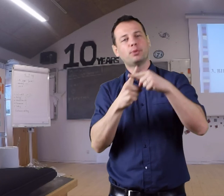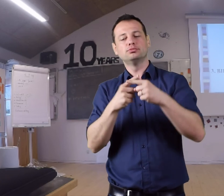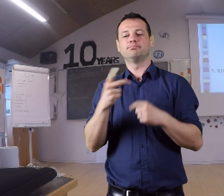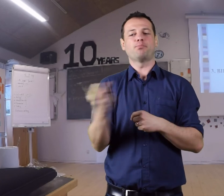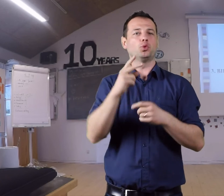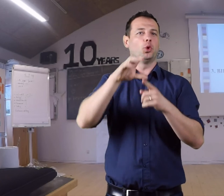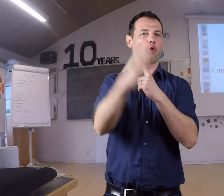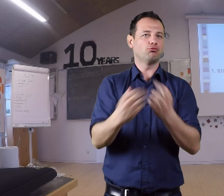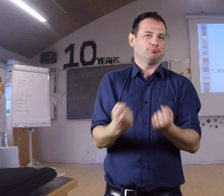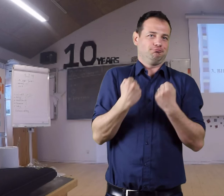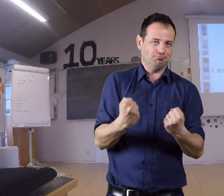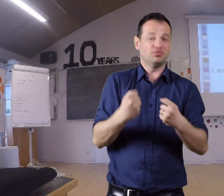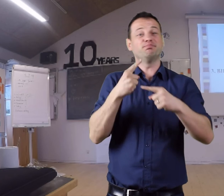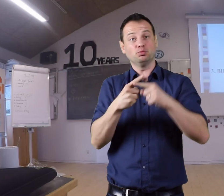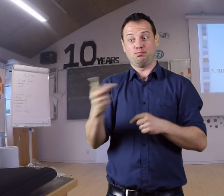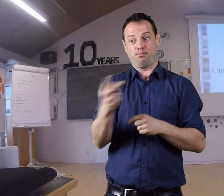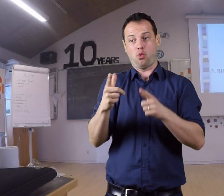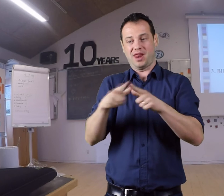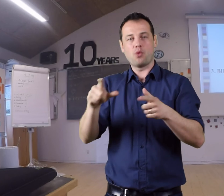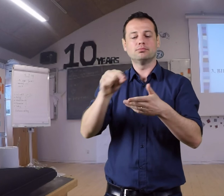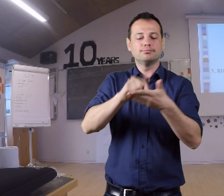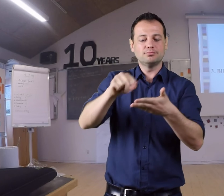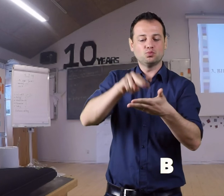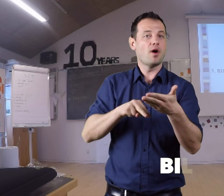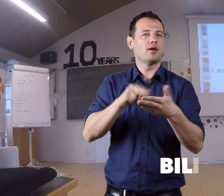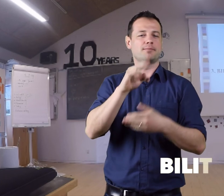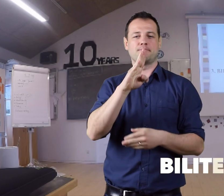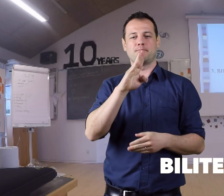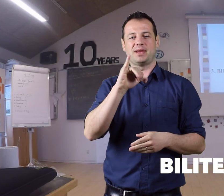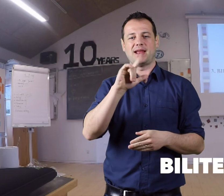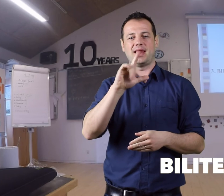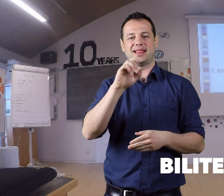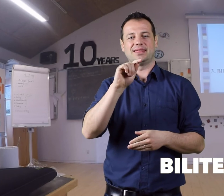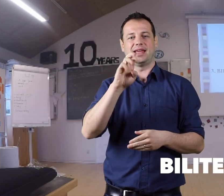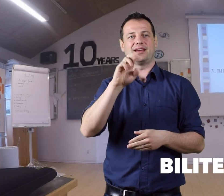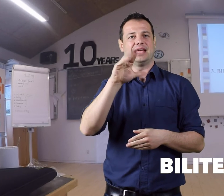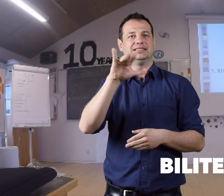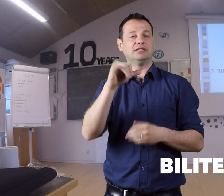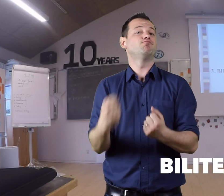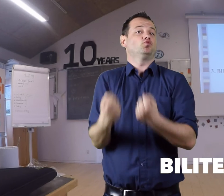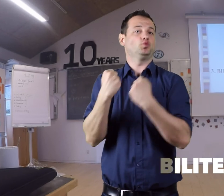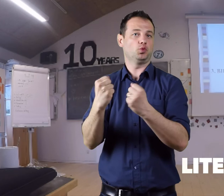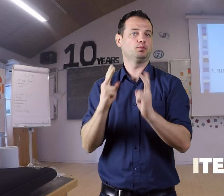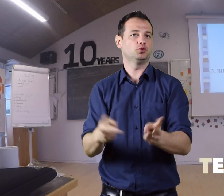Plus, strong knowledge of both cultures, and proficiency in writing/reading of both.